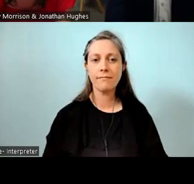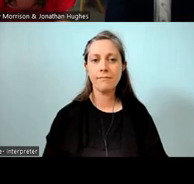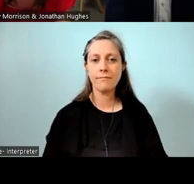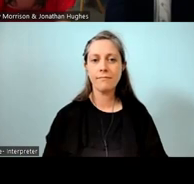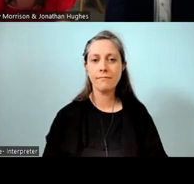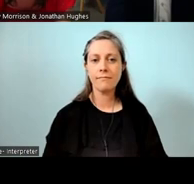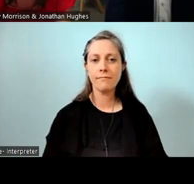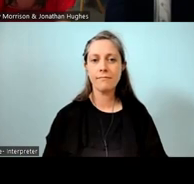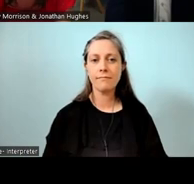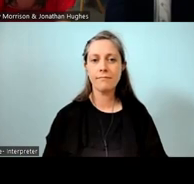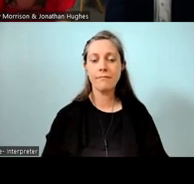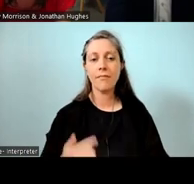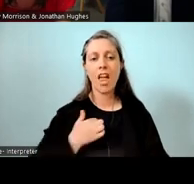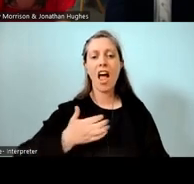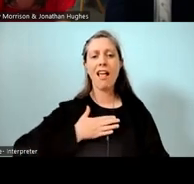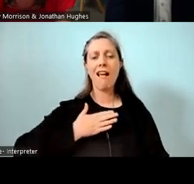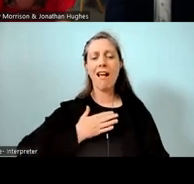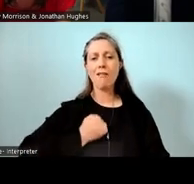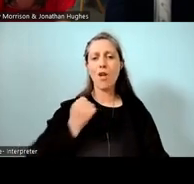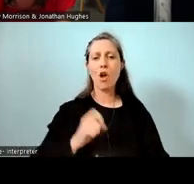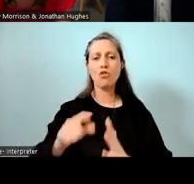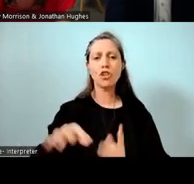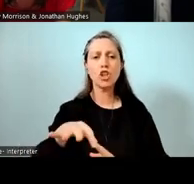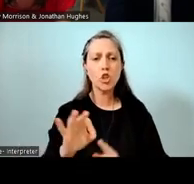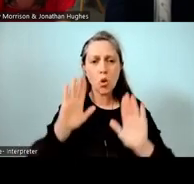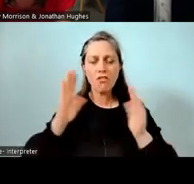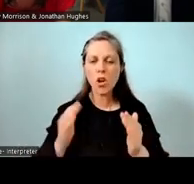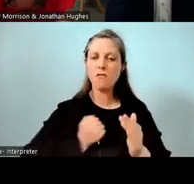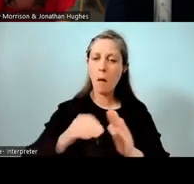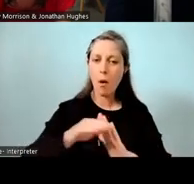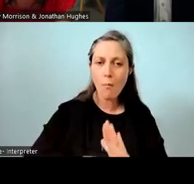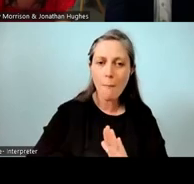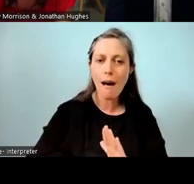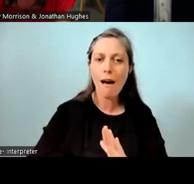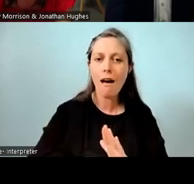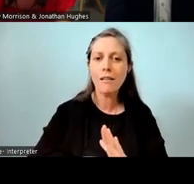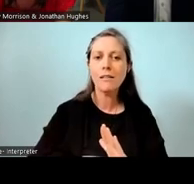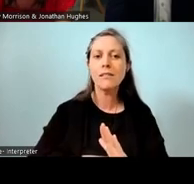That they can choose their own project or focus with a kaupapa and pakirehua especially,